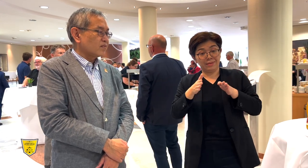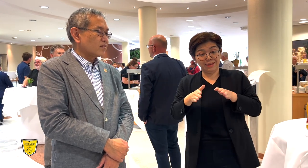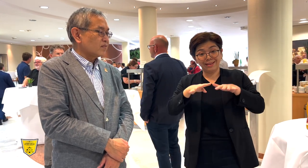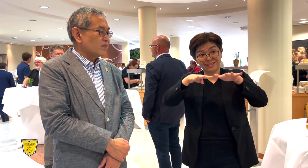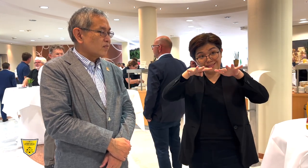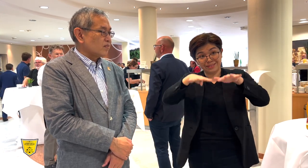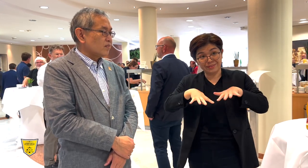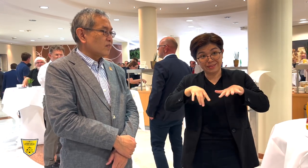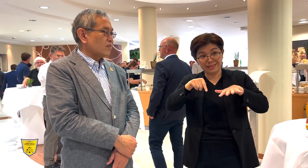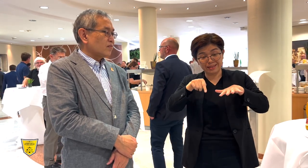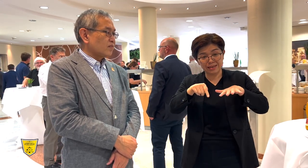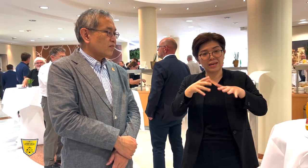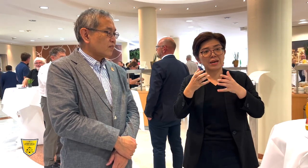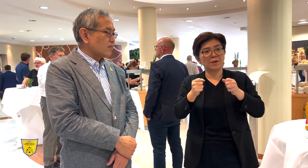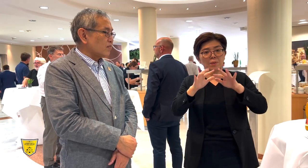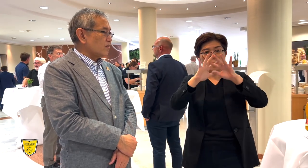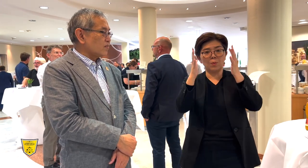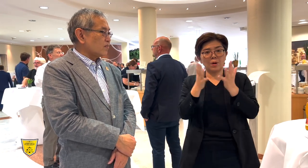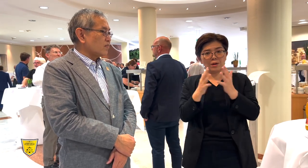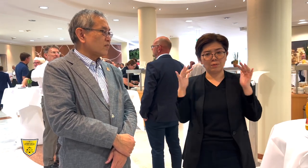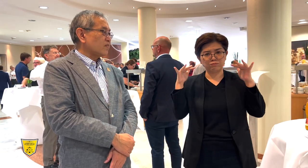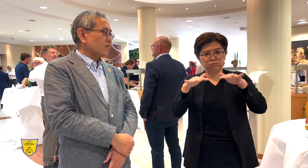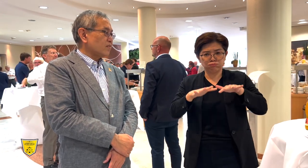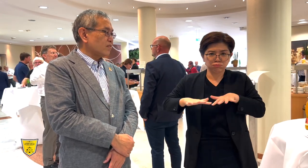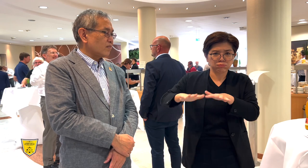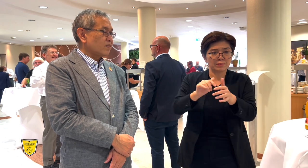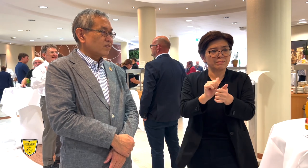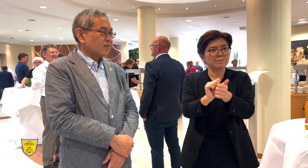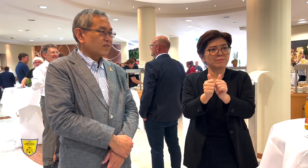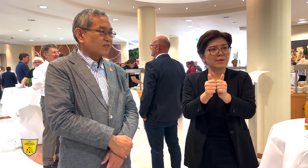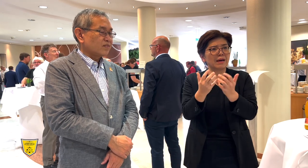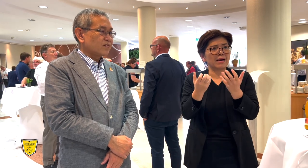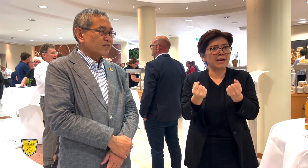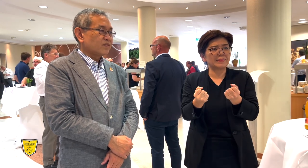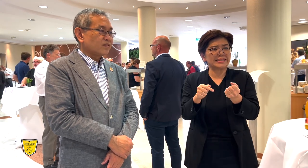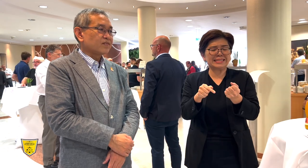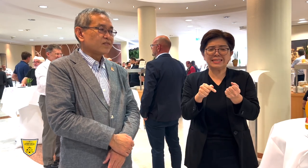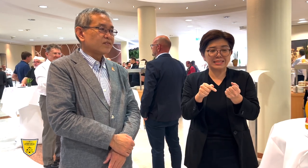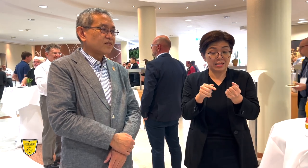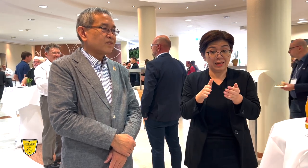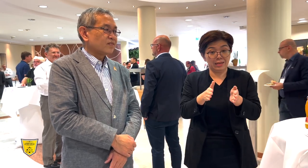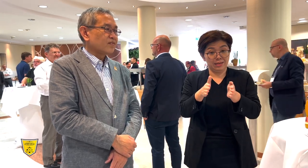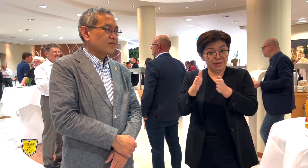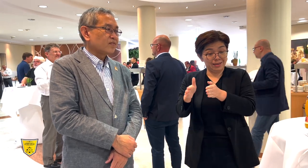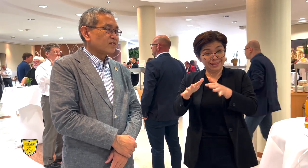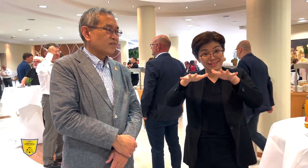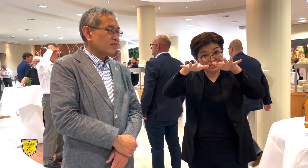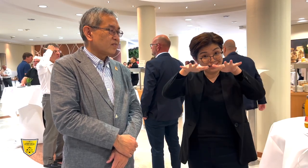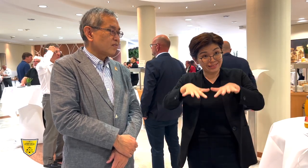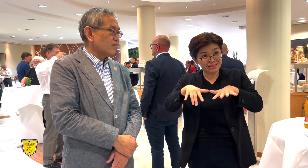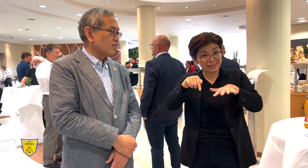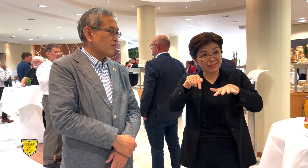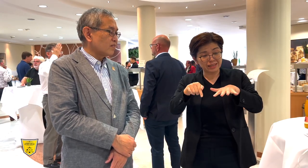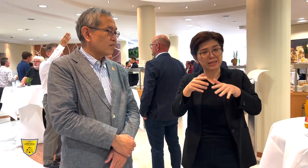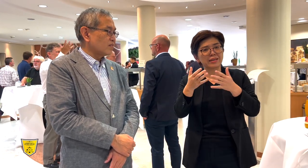September is already filled with World Sports events.